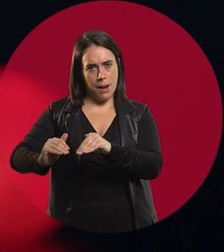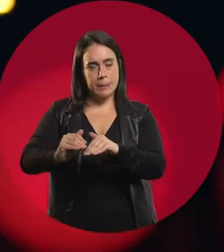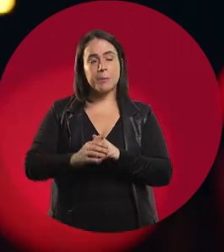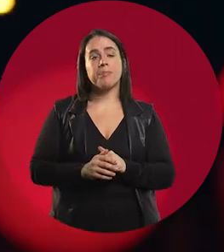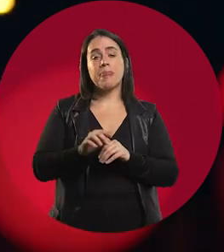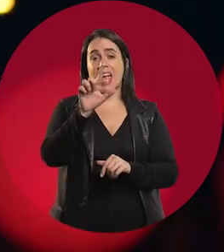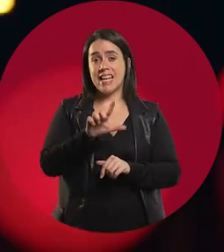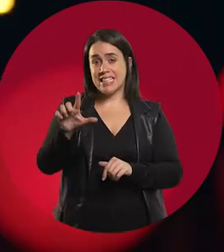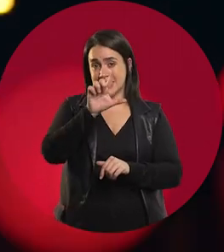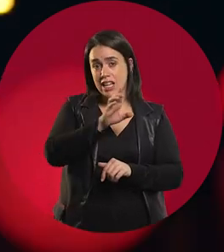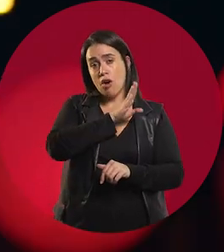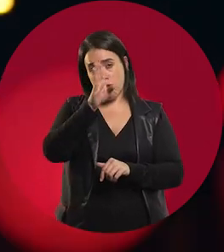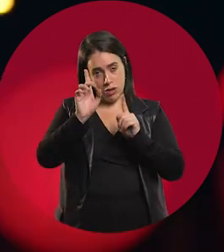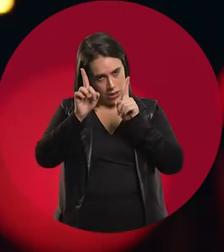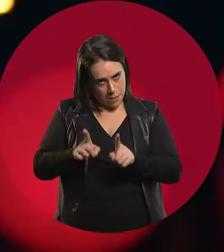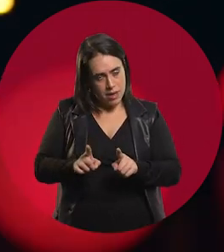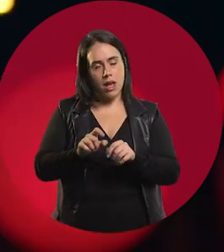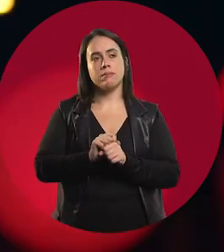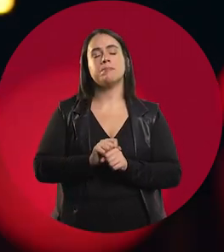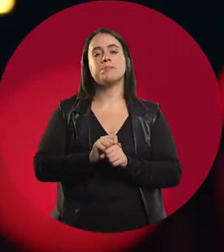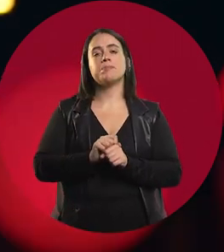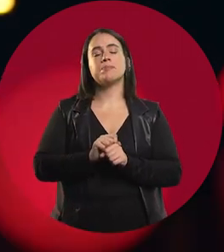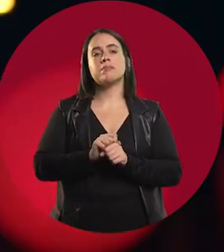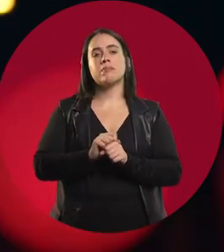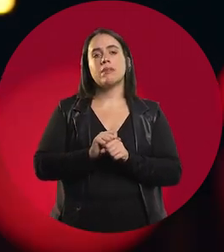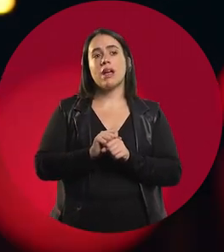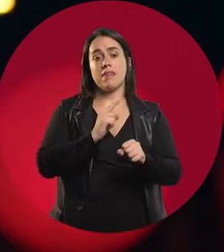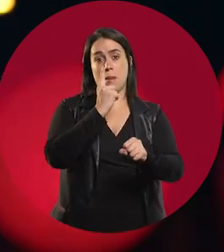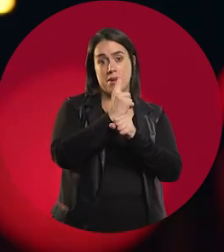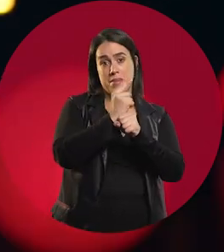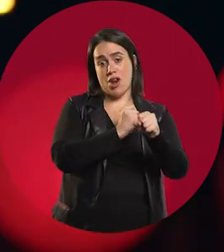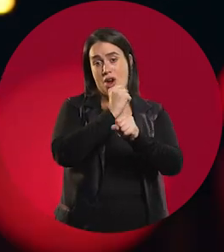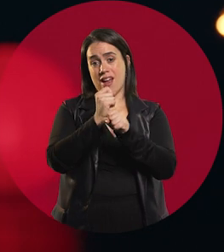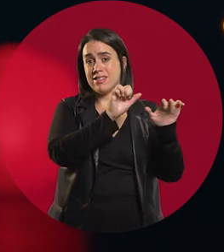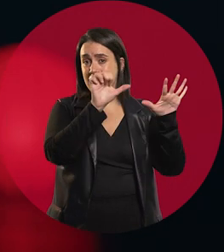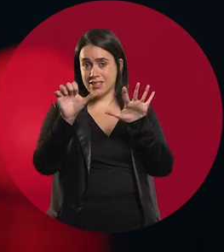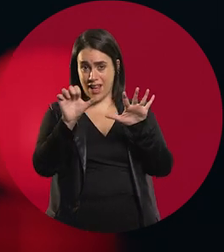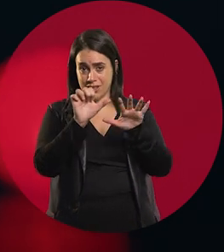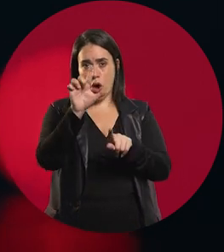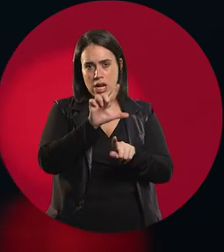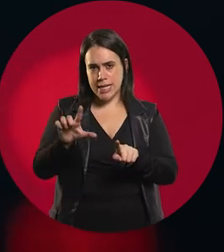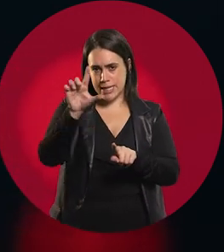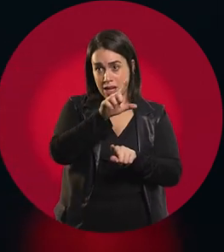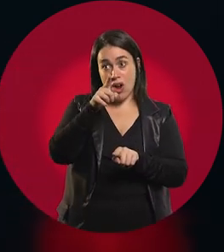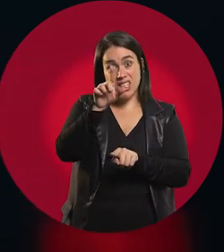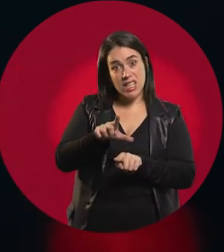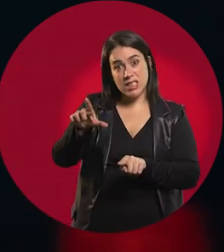I went to high school at the Seminario. I was there six years. A very, very demanding school,